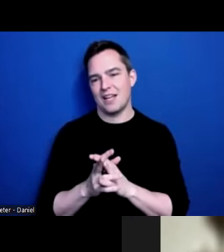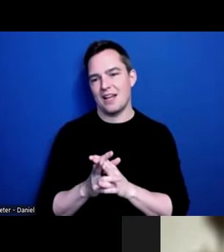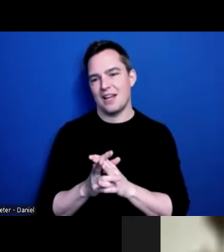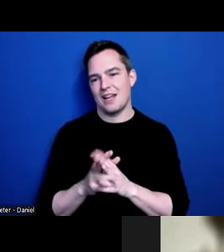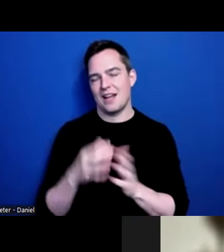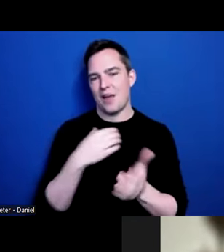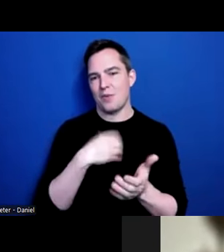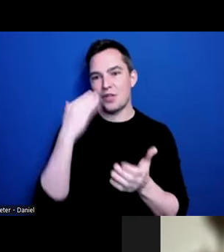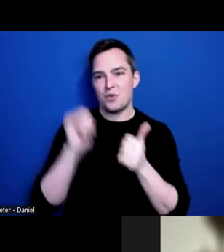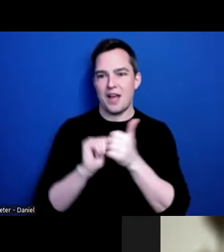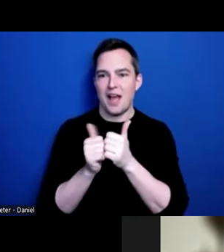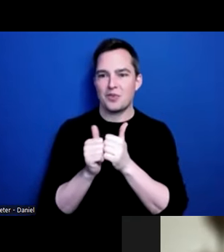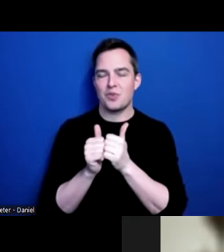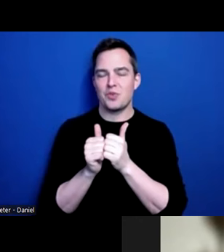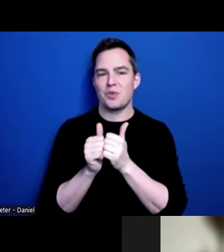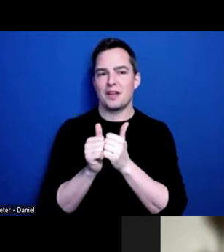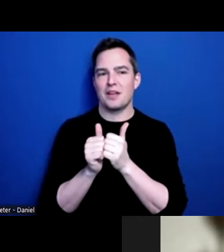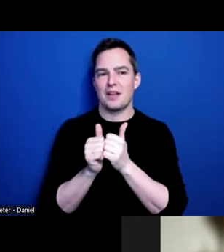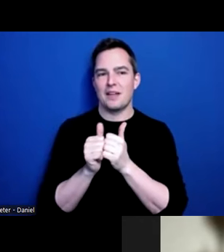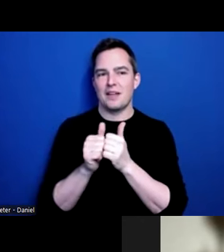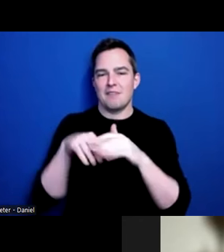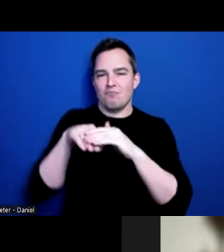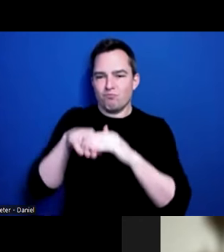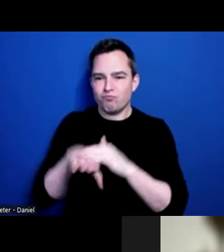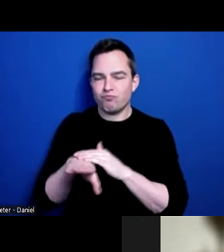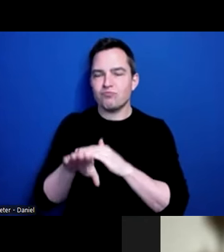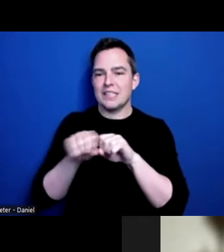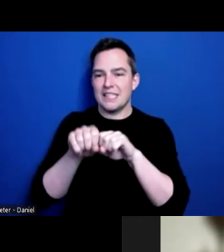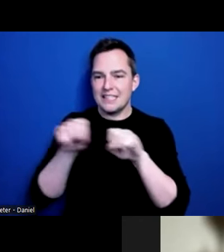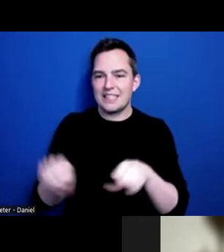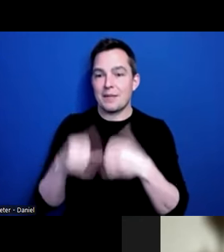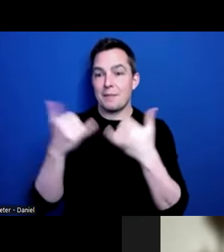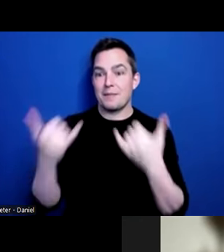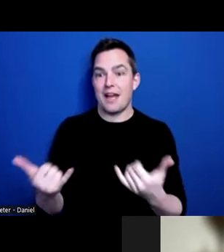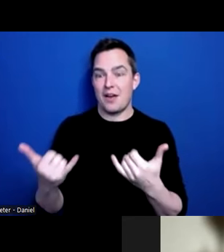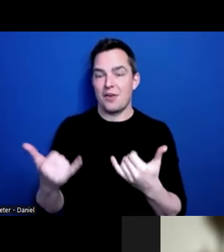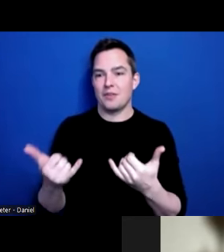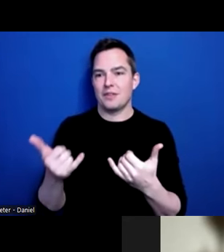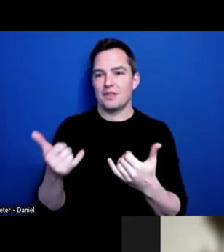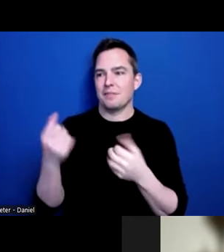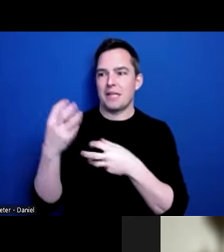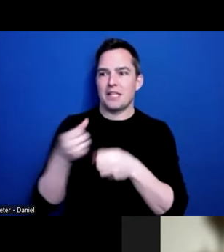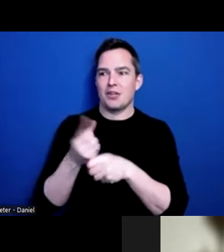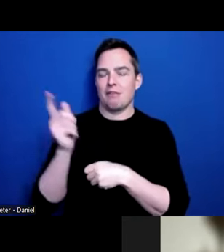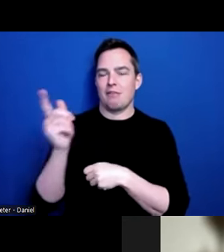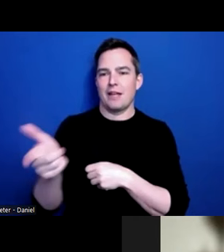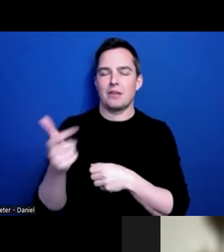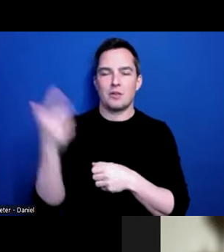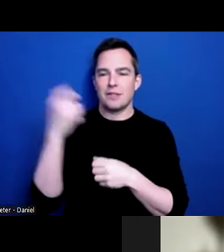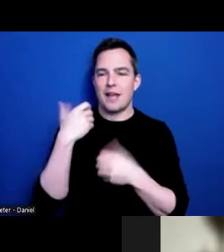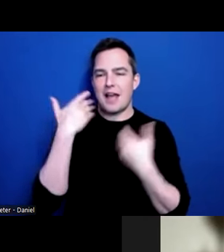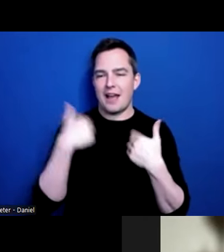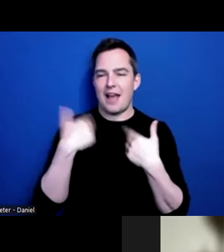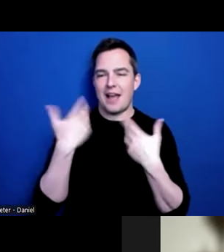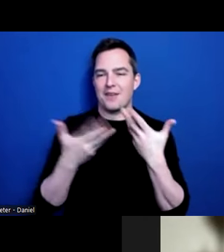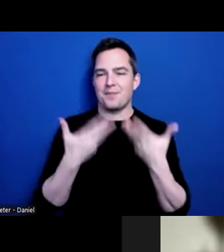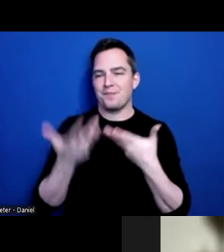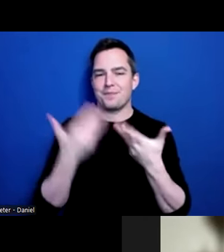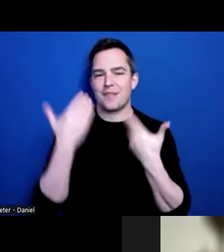knew how to get into the system now, so many years past. I don’t know how to…. This stuff